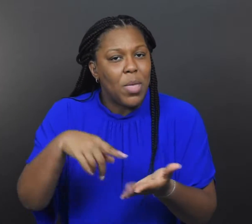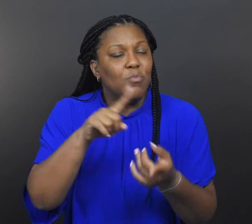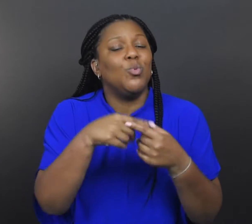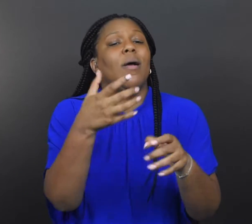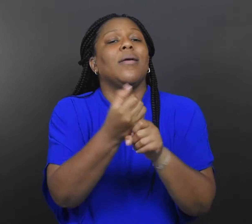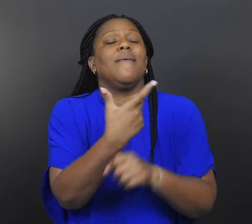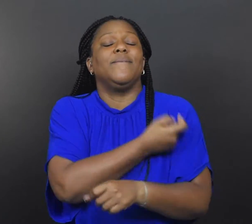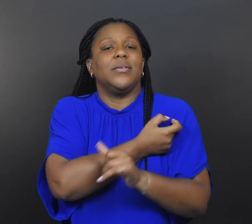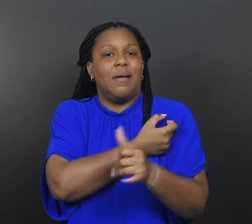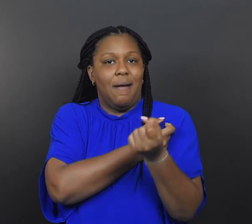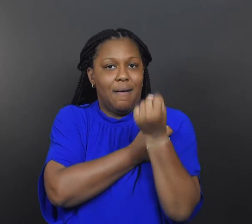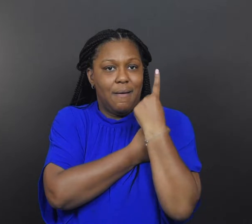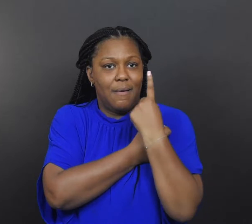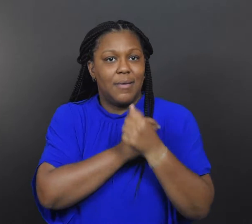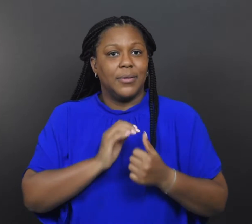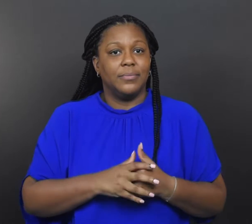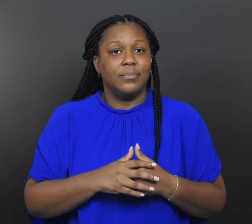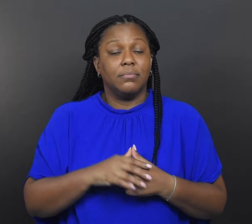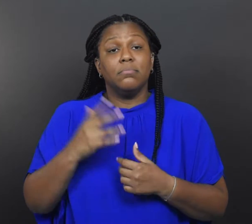in helping people get vaccinated.